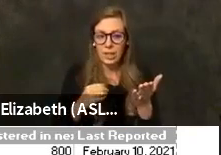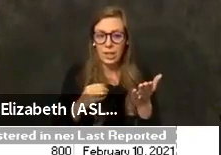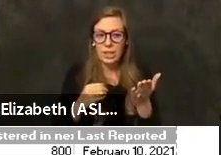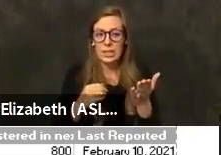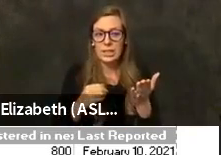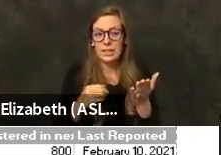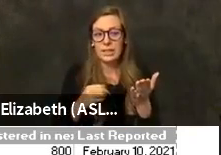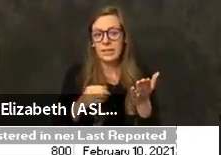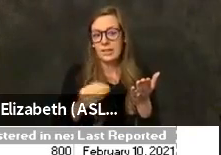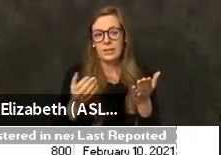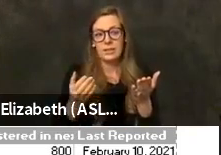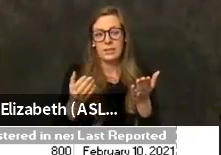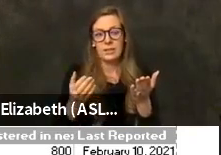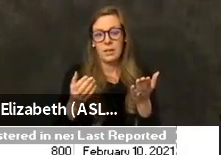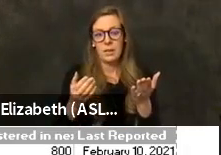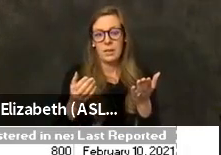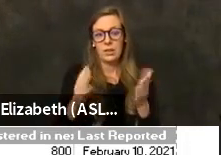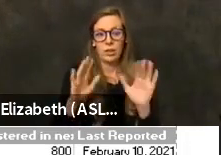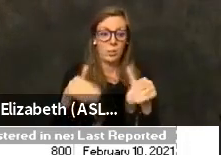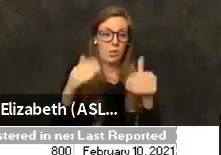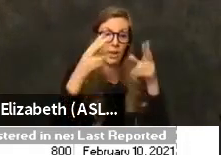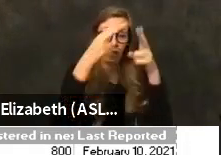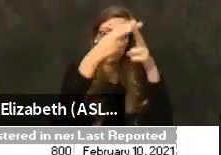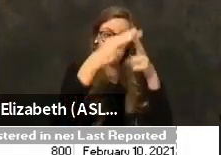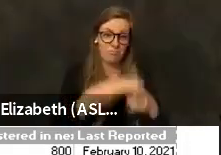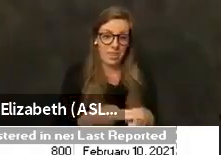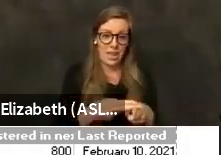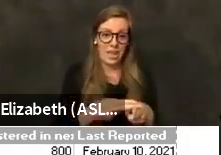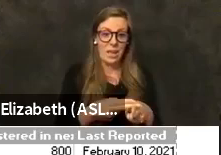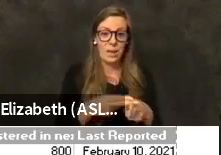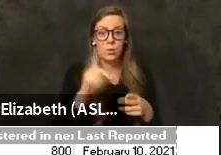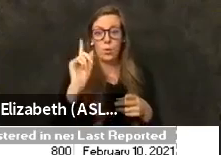there's the provider names listed where they're getting their vaccines from,